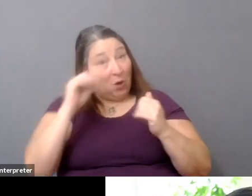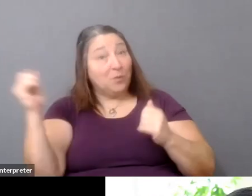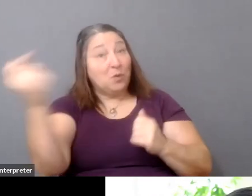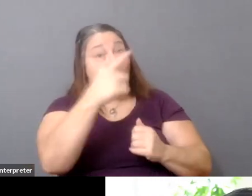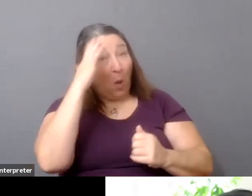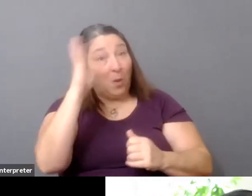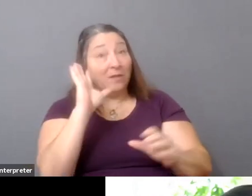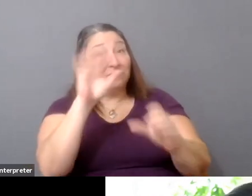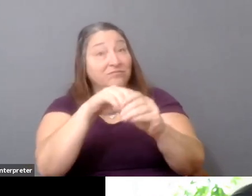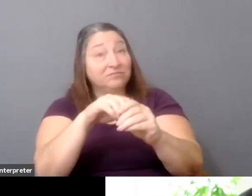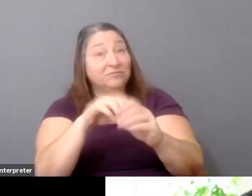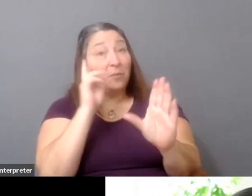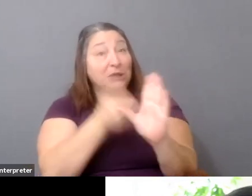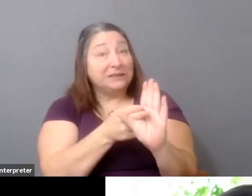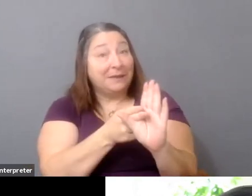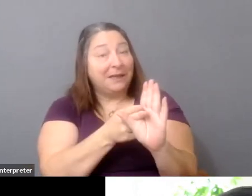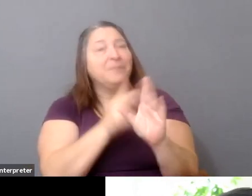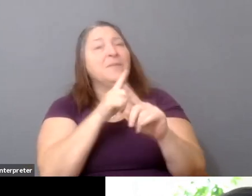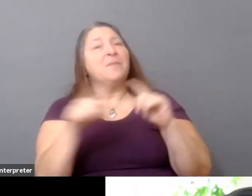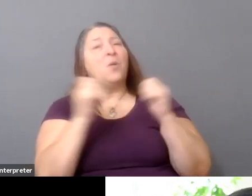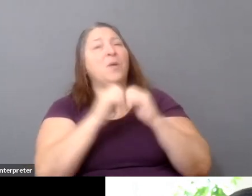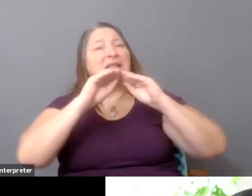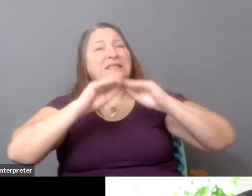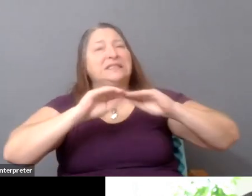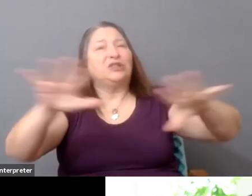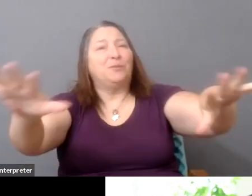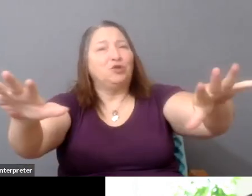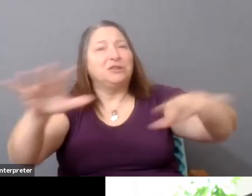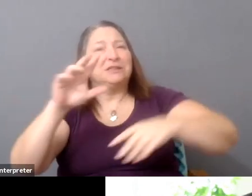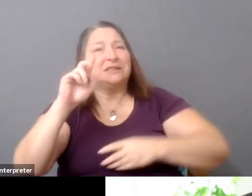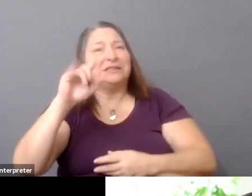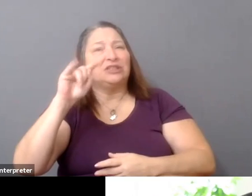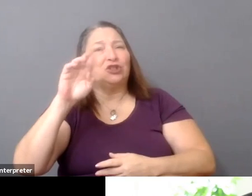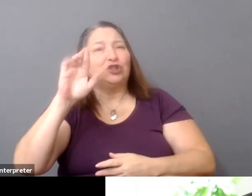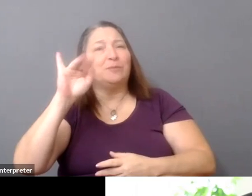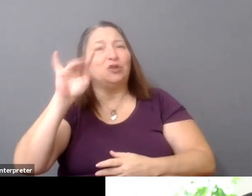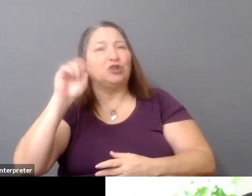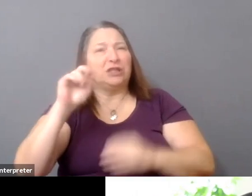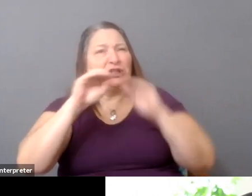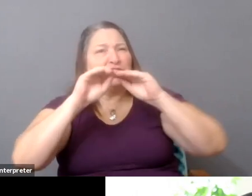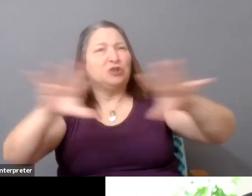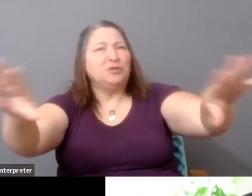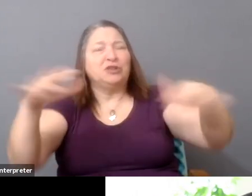But really, I think that with distribution, it's such a large topic. It often feels overwhelming.